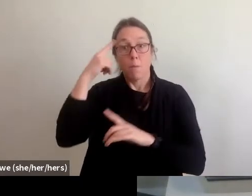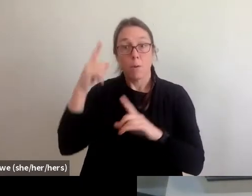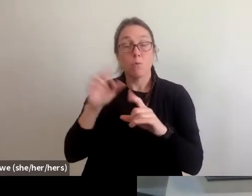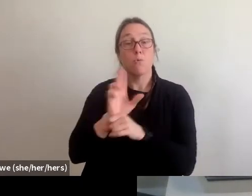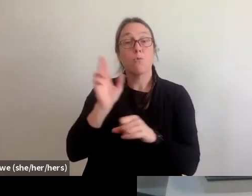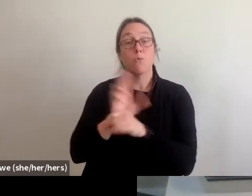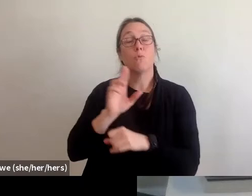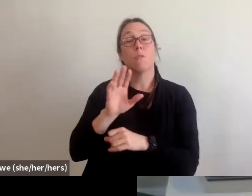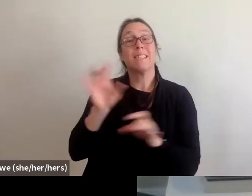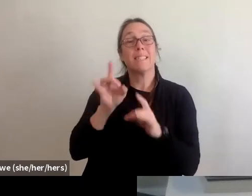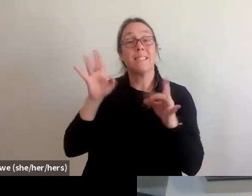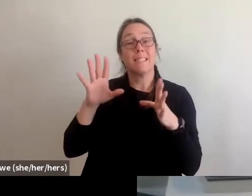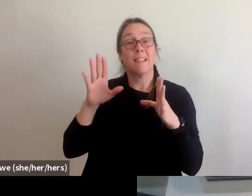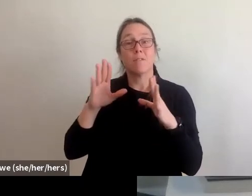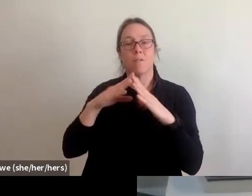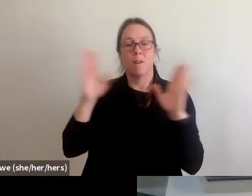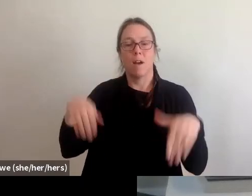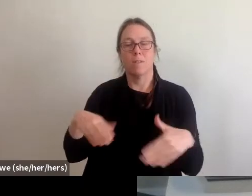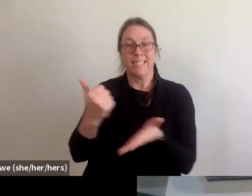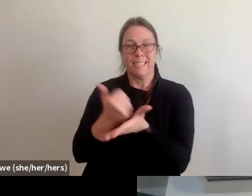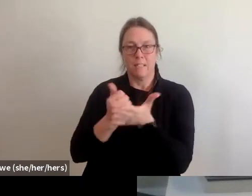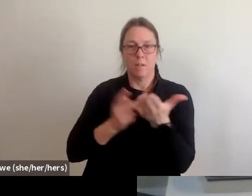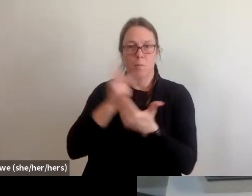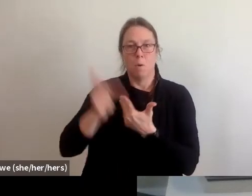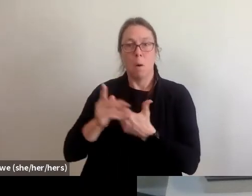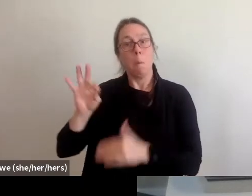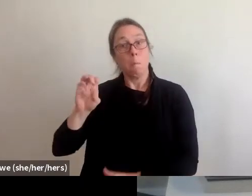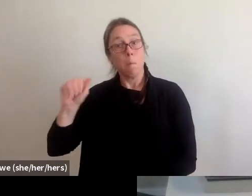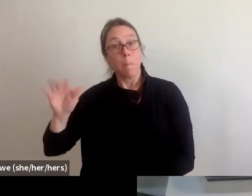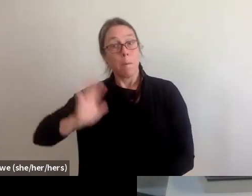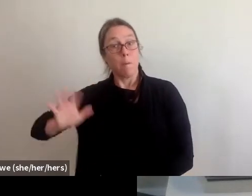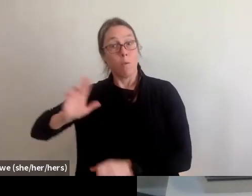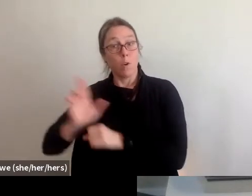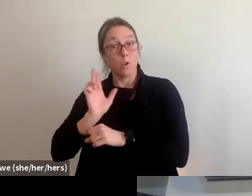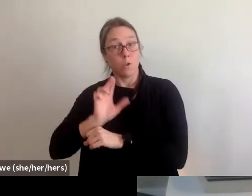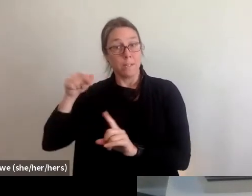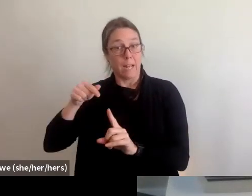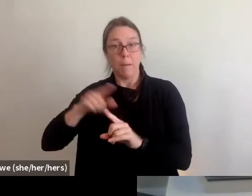but has not in the recent past. And it basically would provide